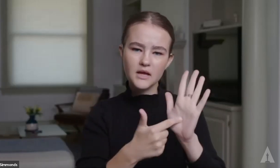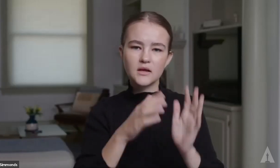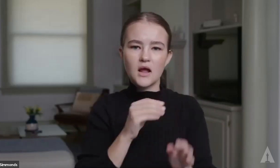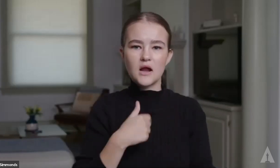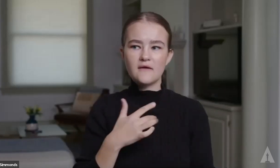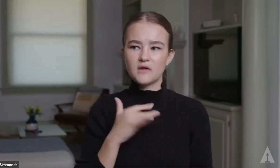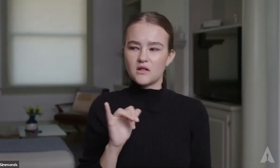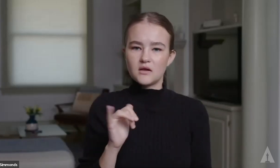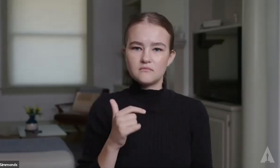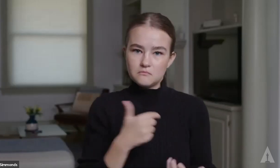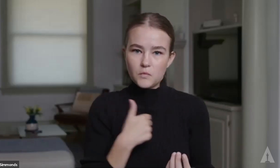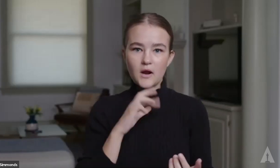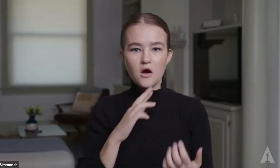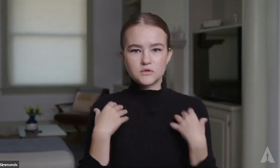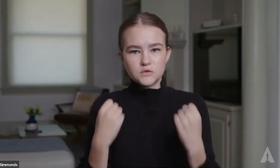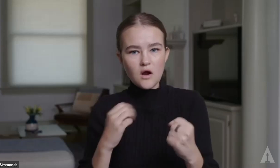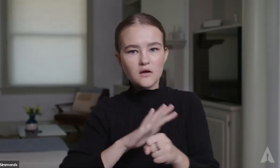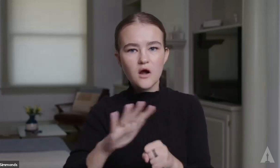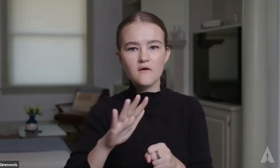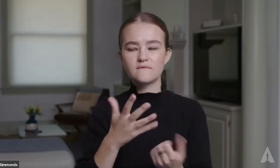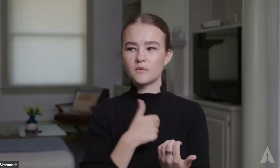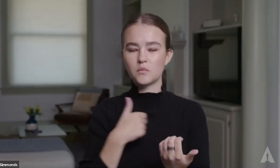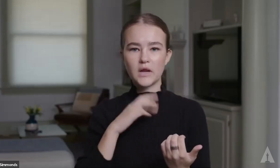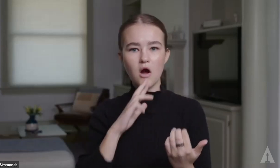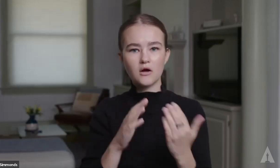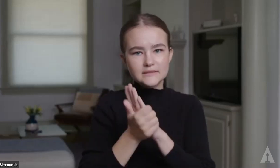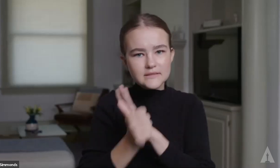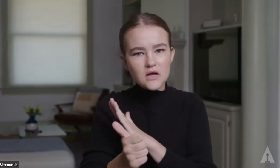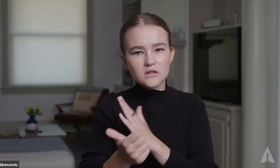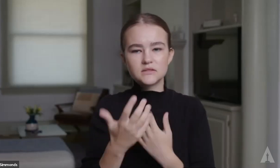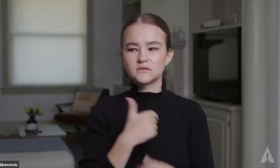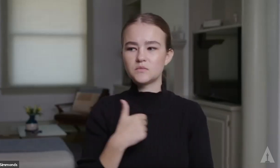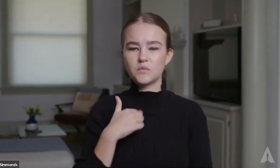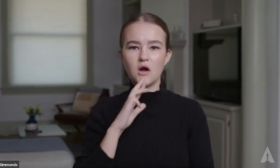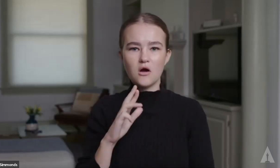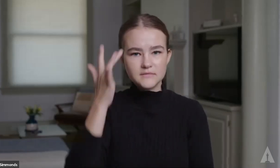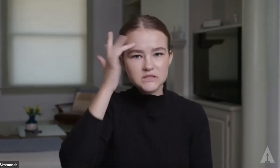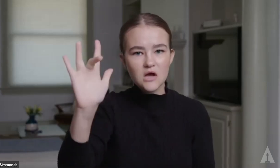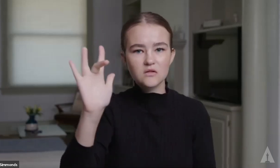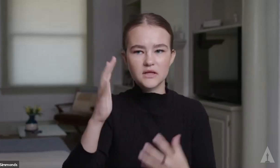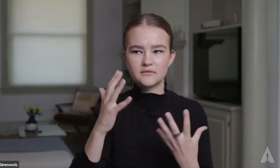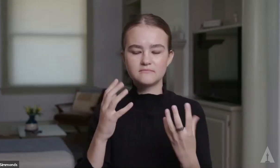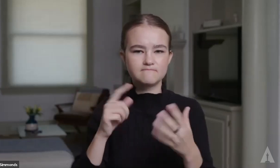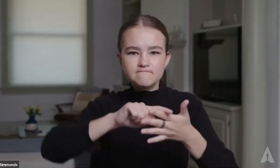in Hollywood on the silver screen, it's just saying that we are smart enough. We are talented.